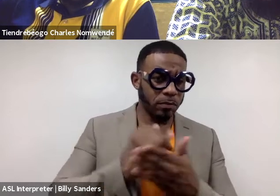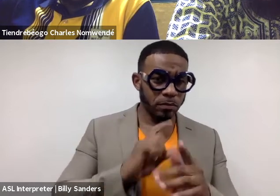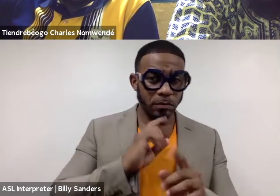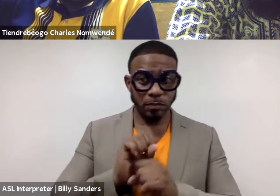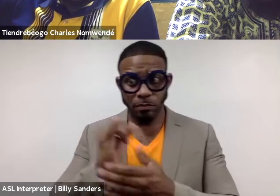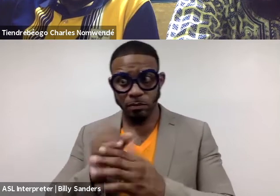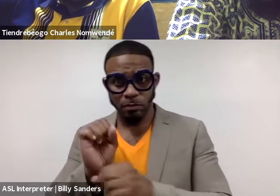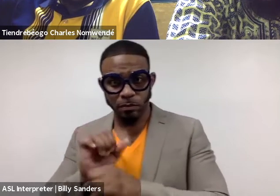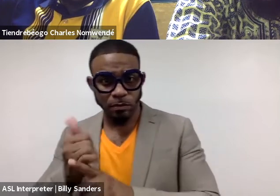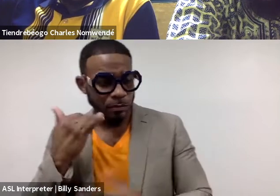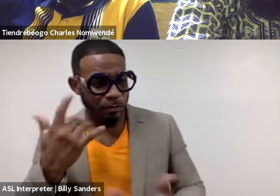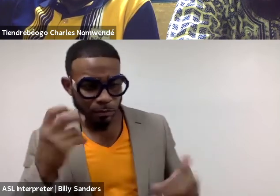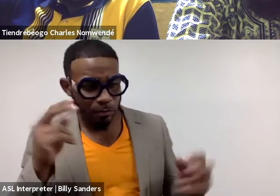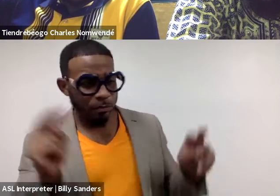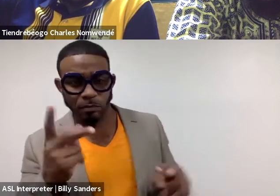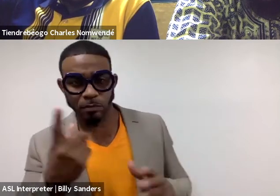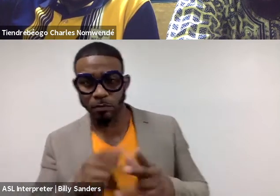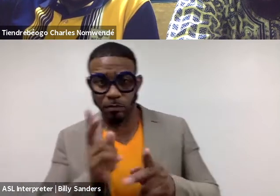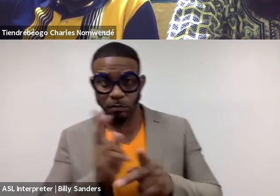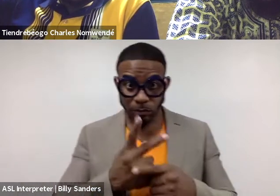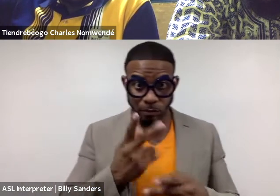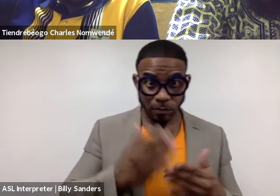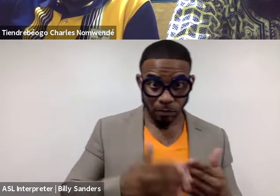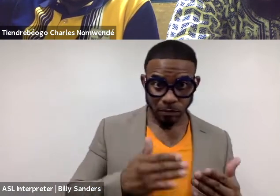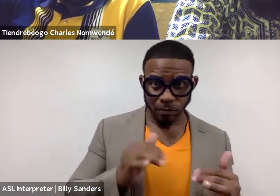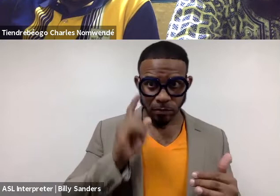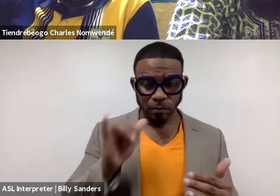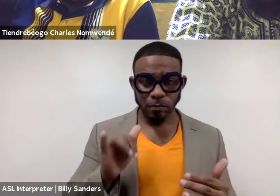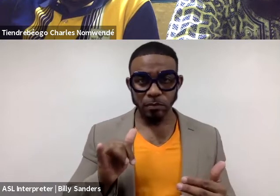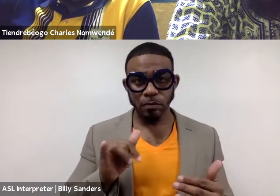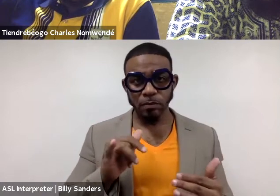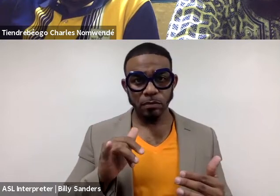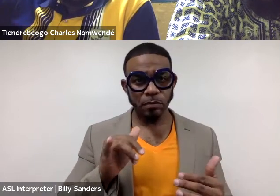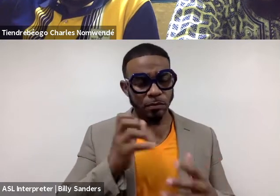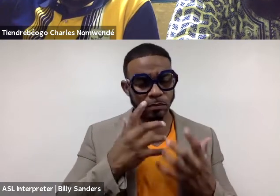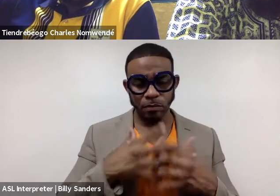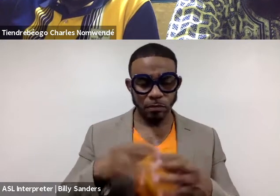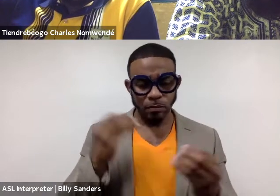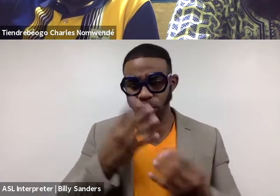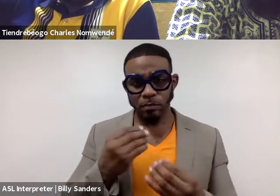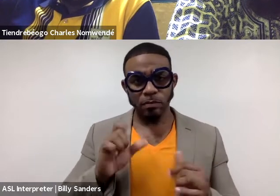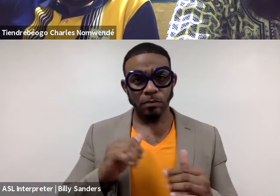If you just look at what the producing side of it looks like, it's a work of art on its own. With having to set up...